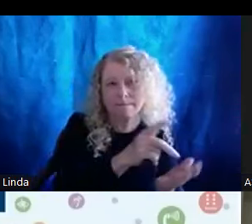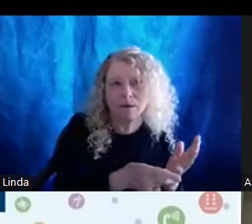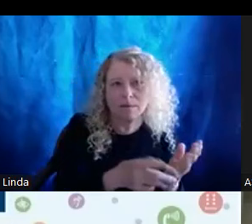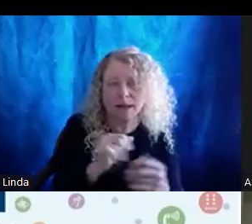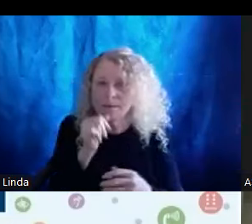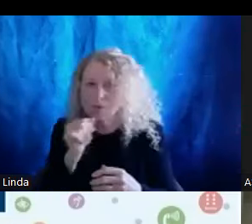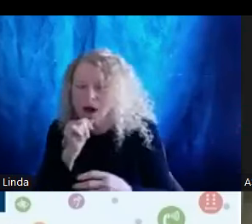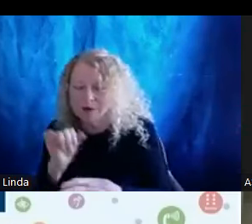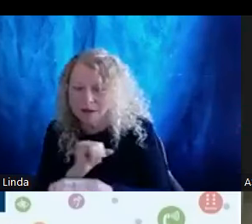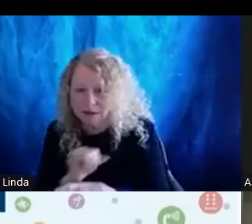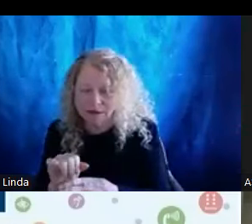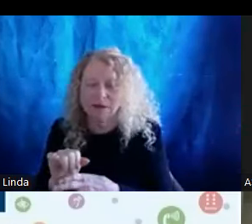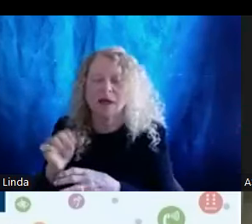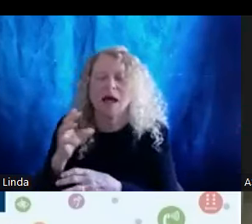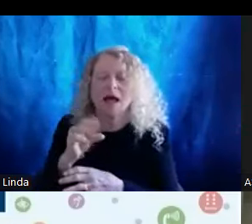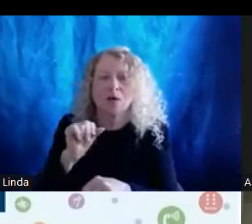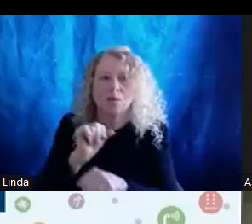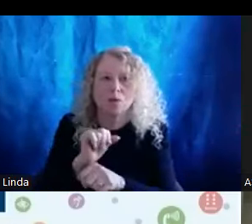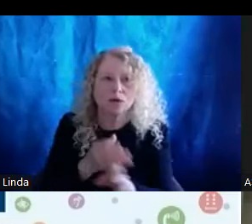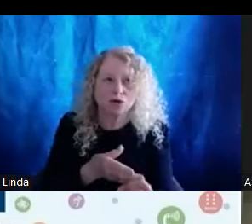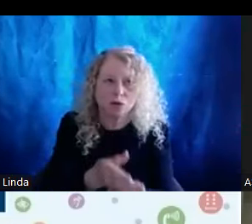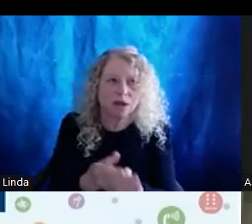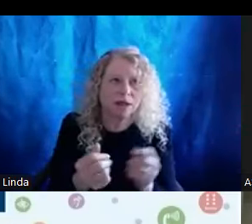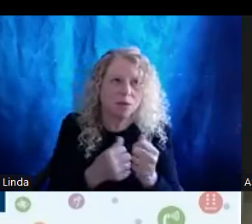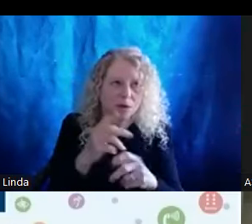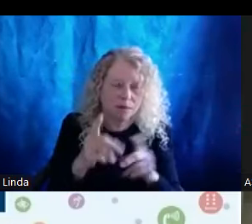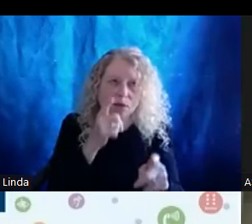with people disabilities to support their quality of life through health,